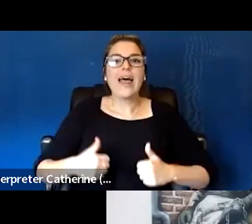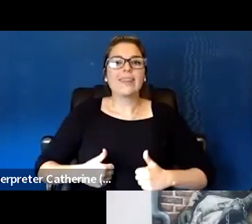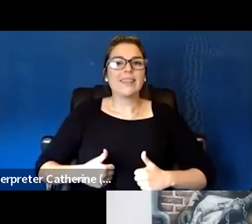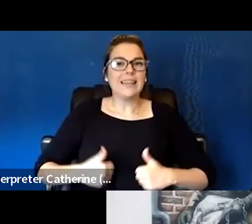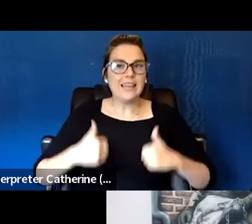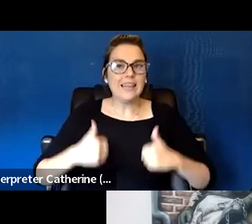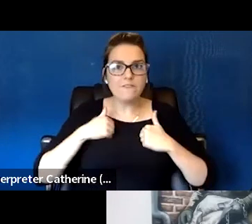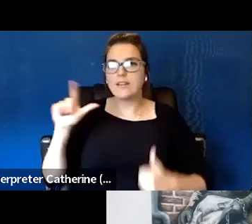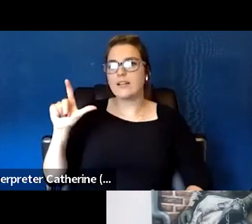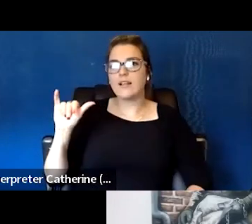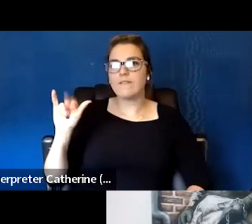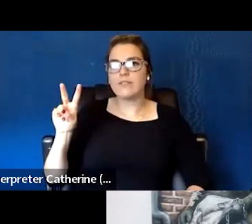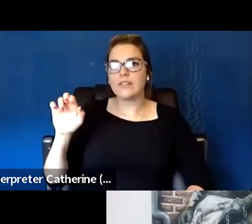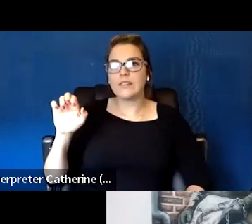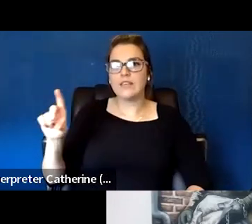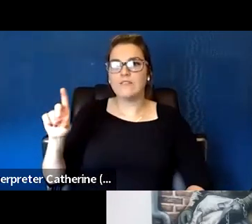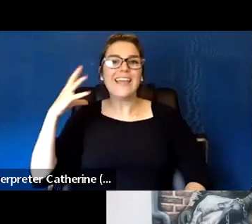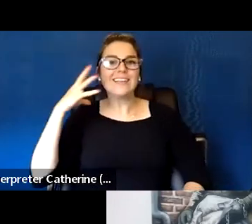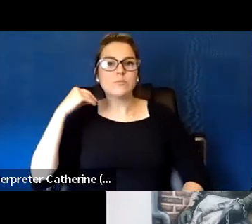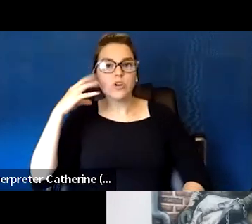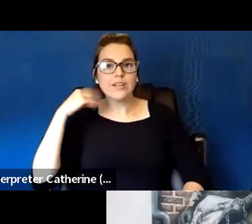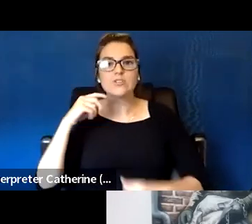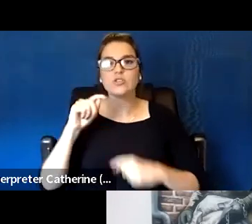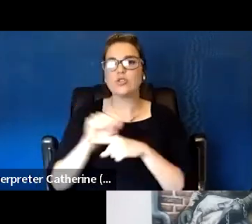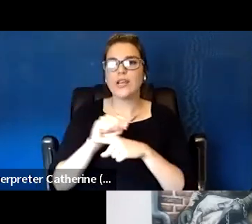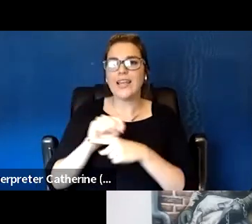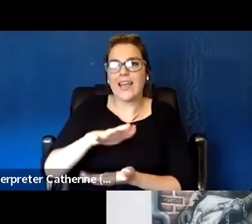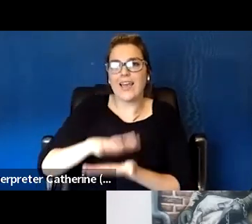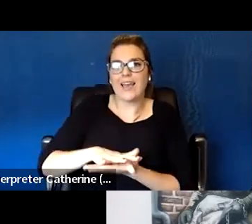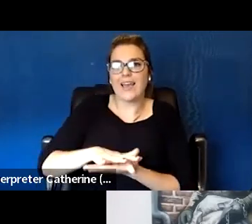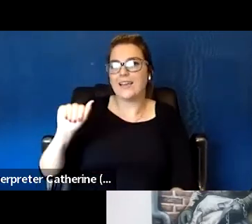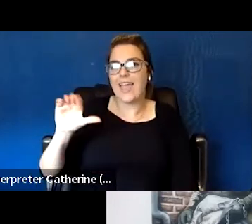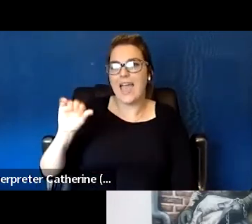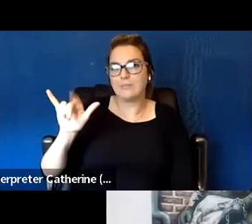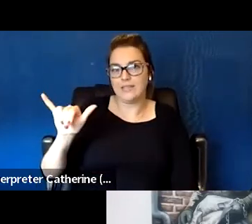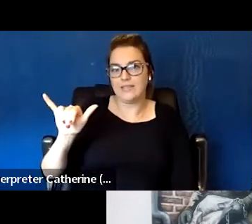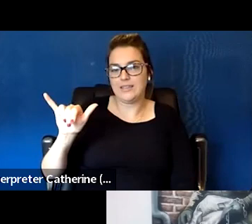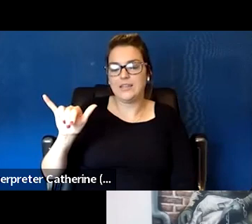'cause I think one place where we suffer at times when we have people with lived experience involved,